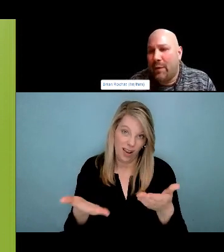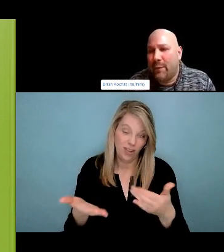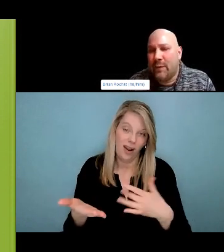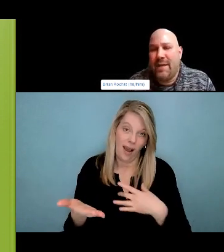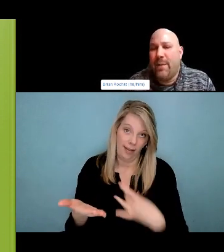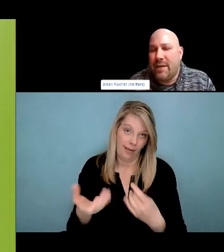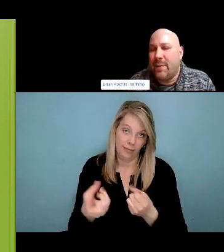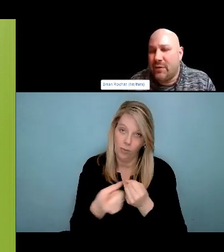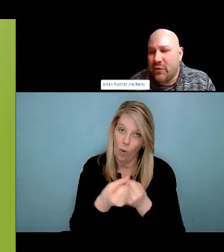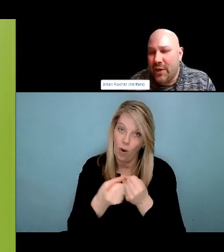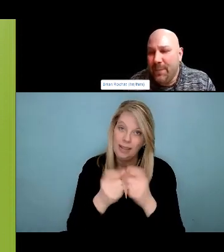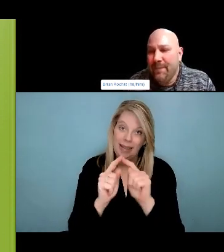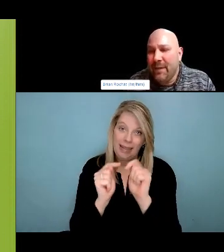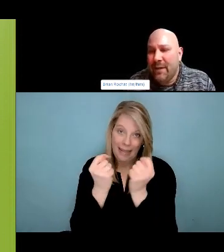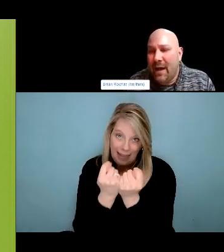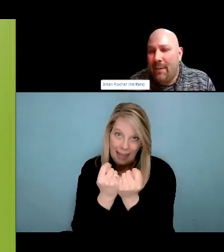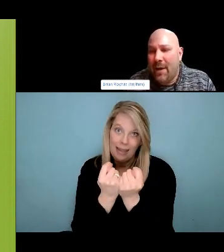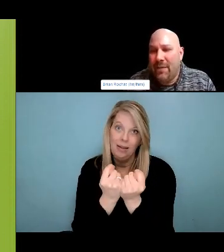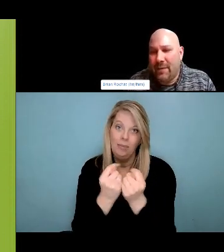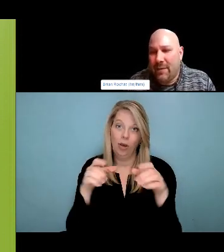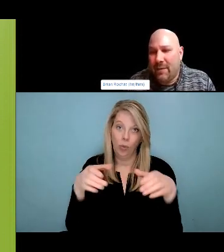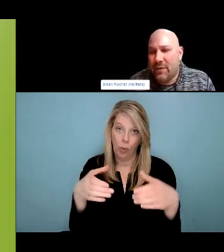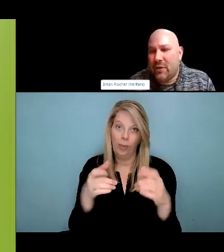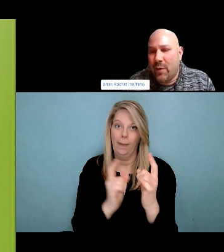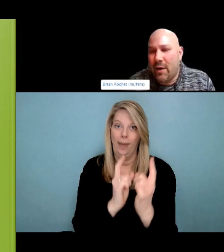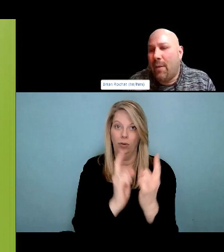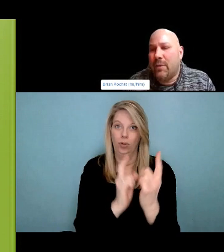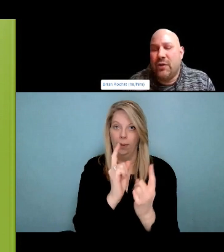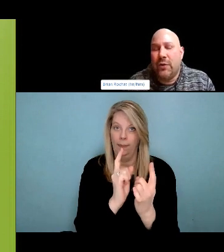Weizing later that somebody had passed away at that house and I felt so guilty I felt